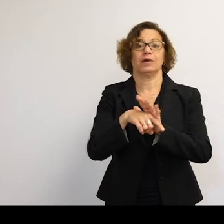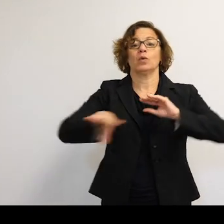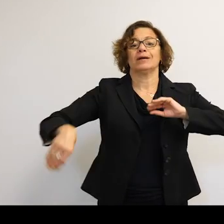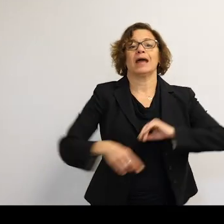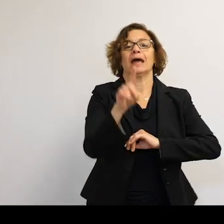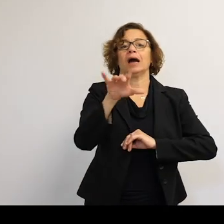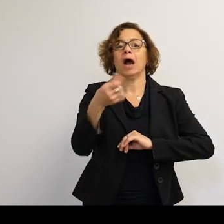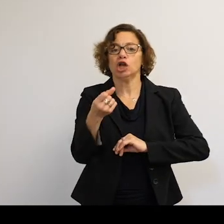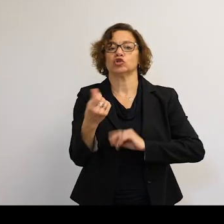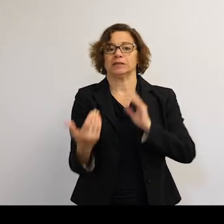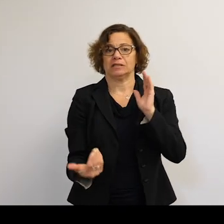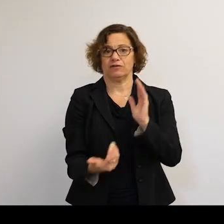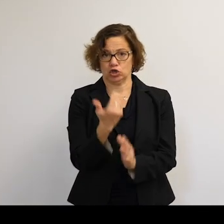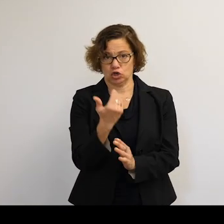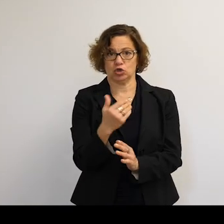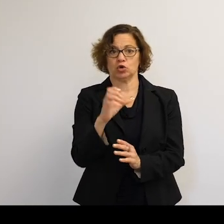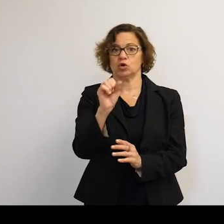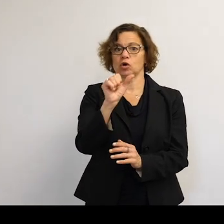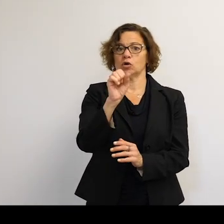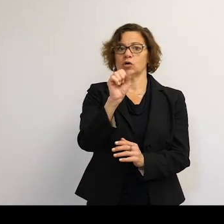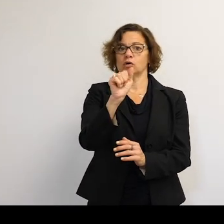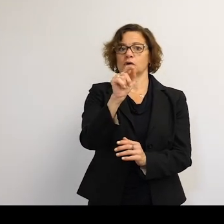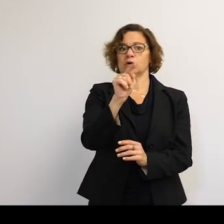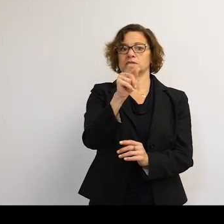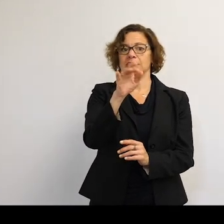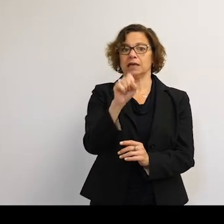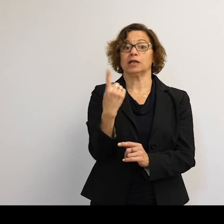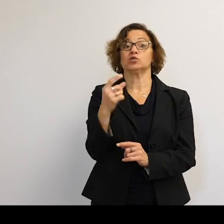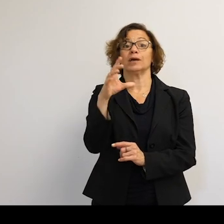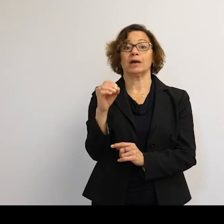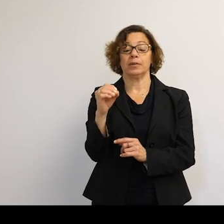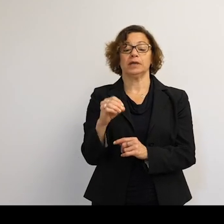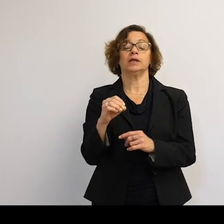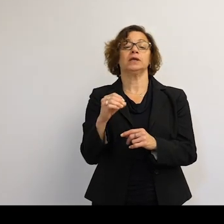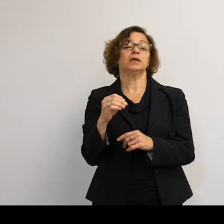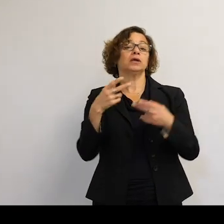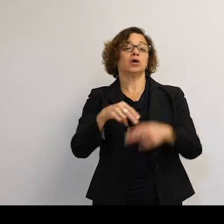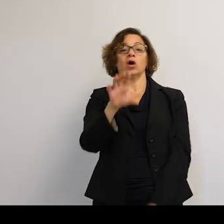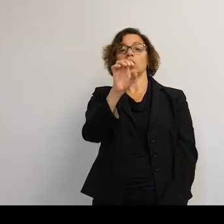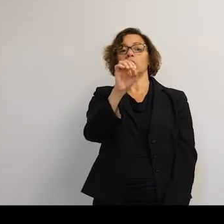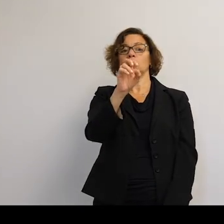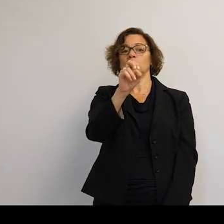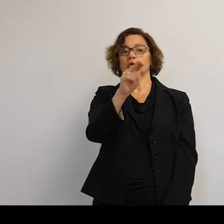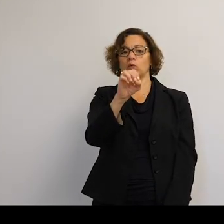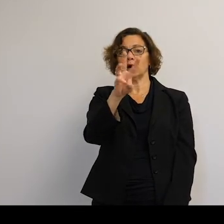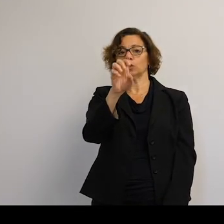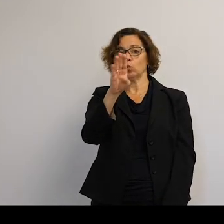So OneWeb is one such constellation that is being manufactured now. The first OneWeb satellites have been launched.